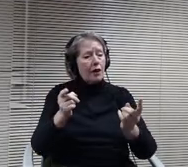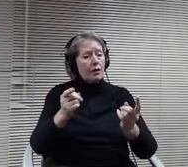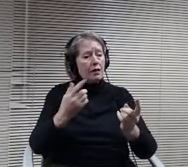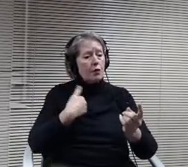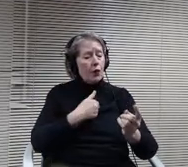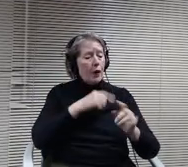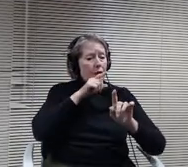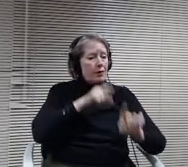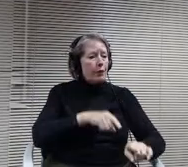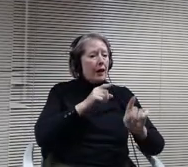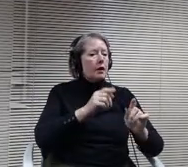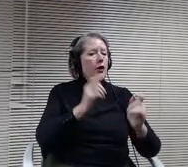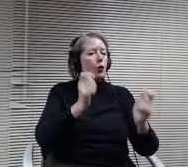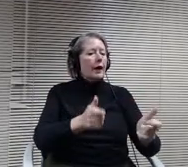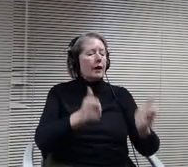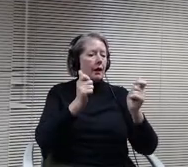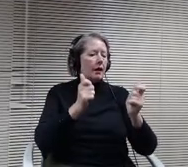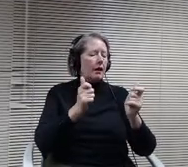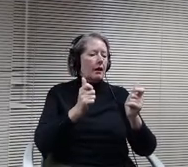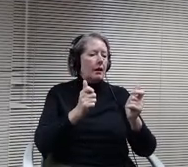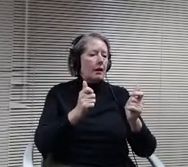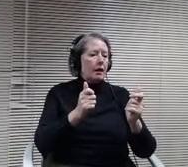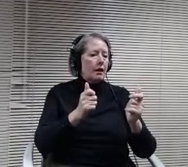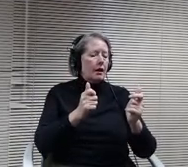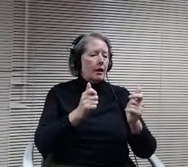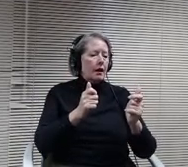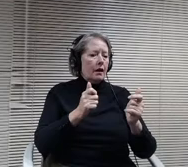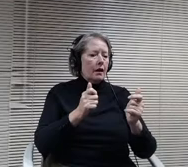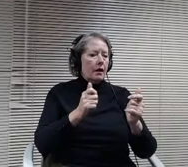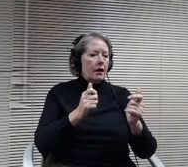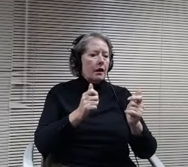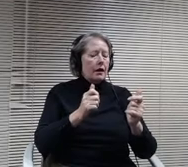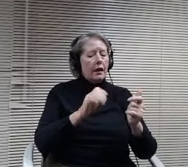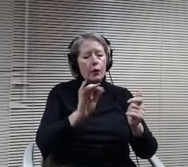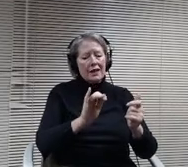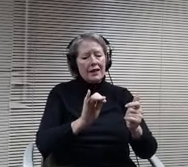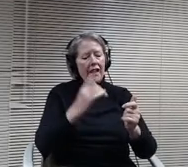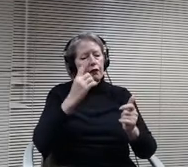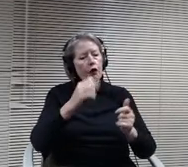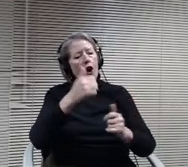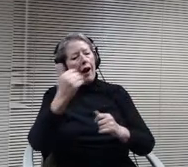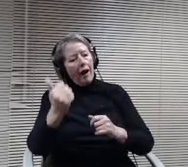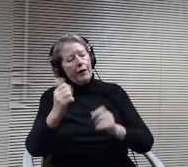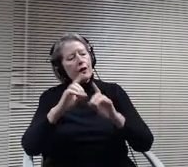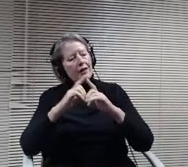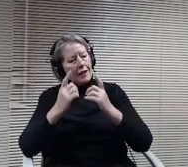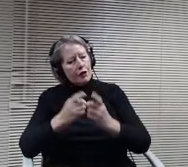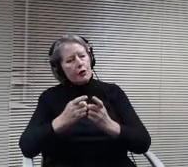like almost there starting from Square 1 going through different scenarios. So we had scenarios that we would that